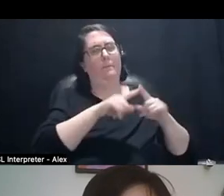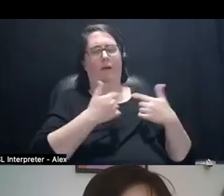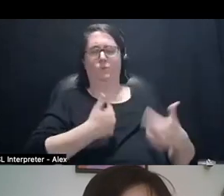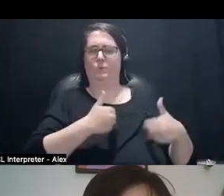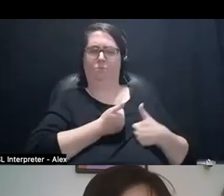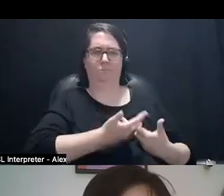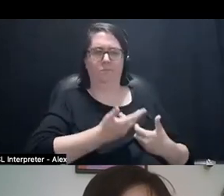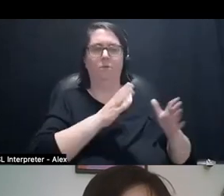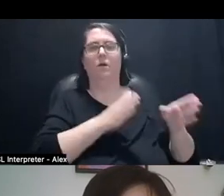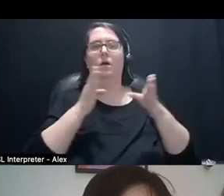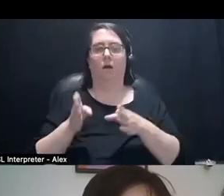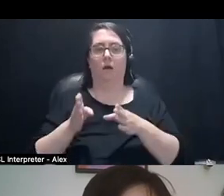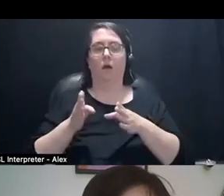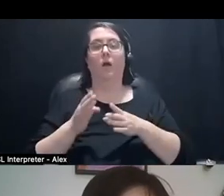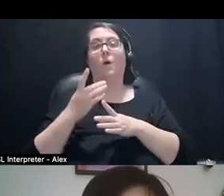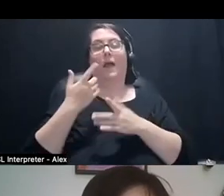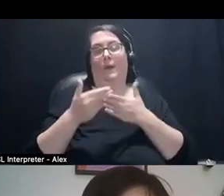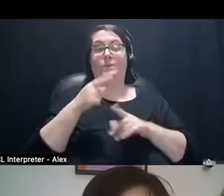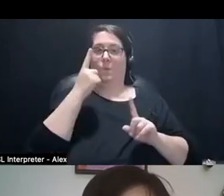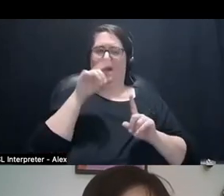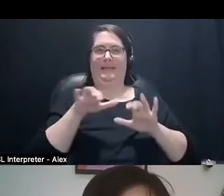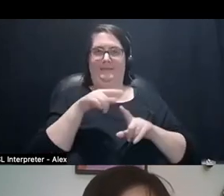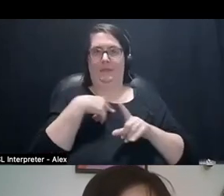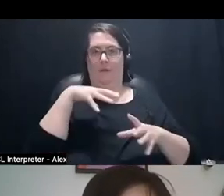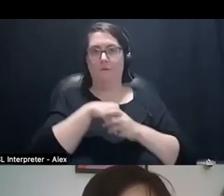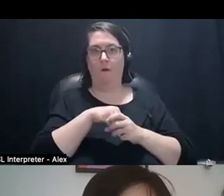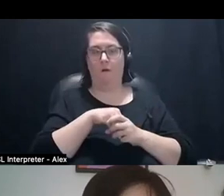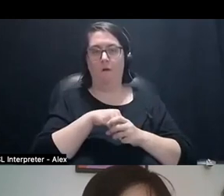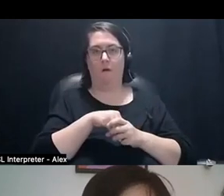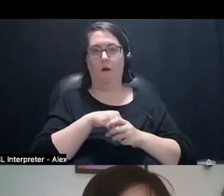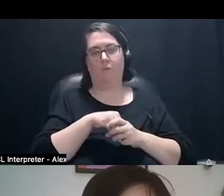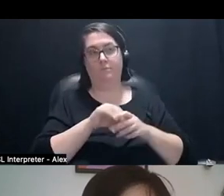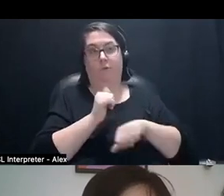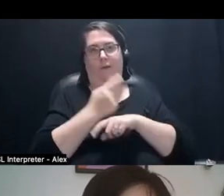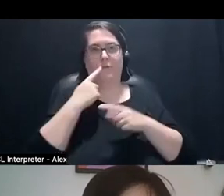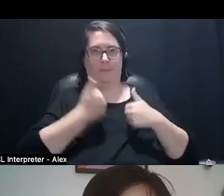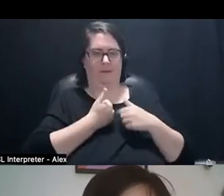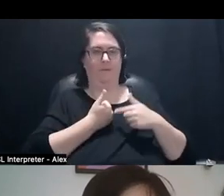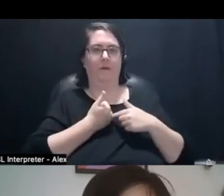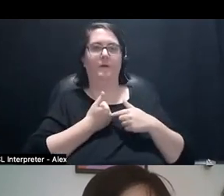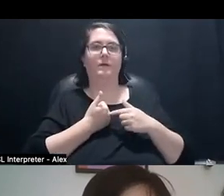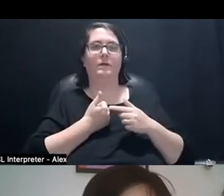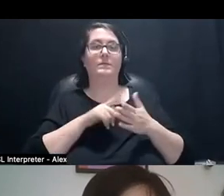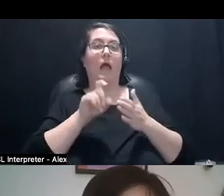One of the exercises that I had [participated], that I sort of created for myself was to ask my students